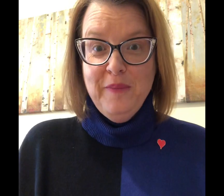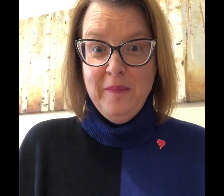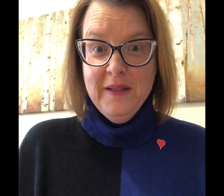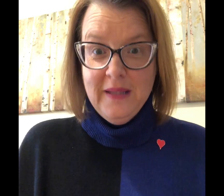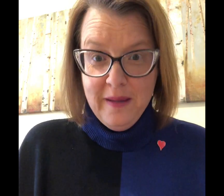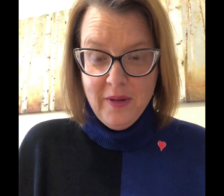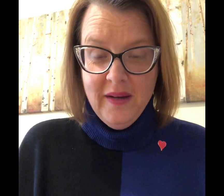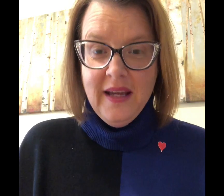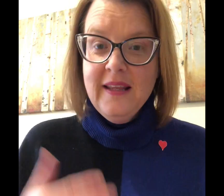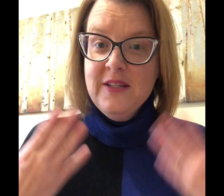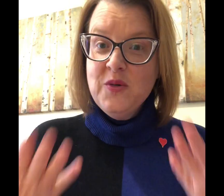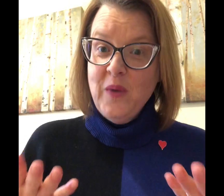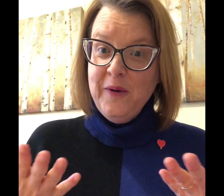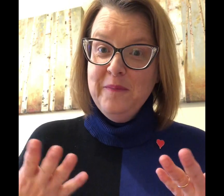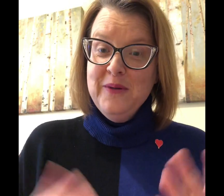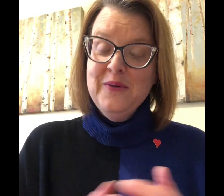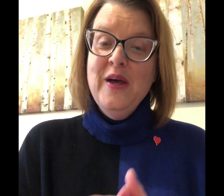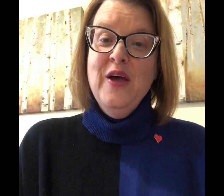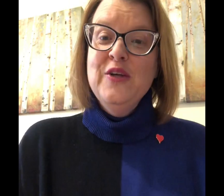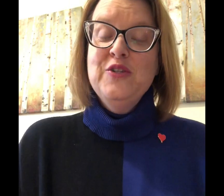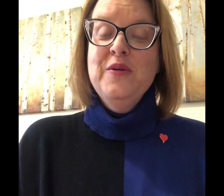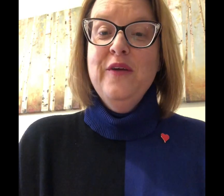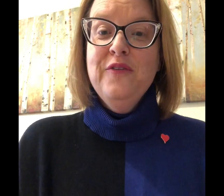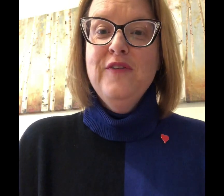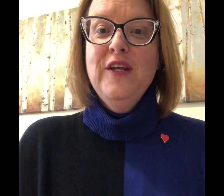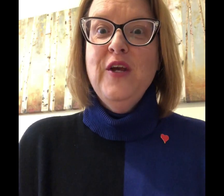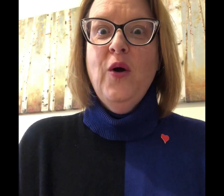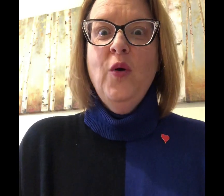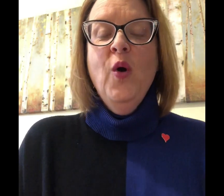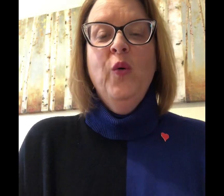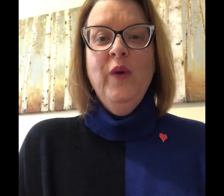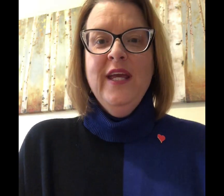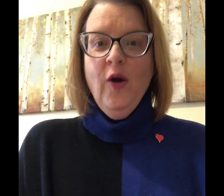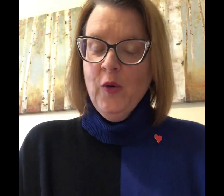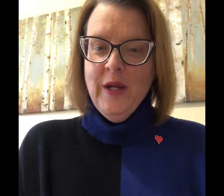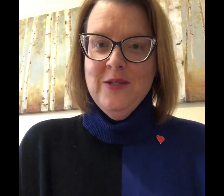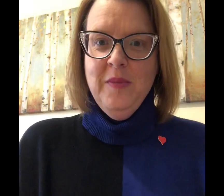Public Library. I'd like to welcome you to another video. We are going to be